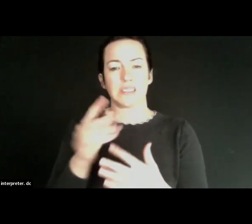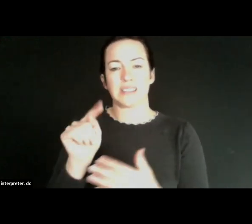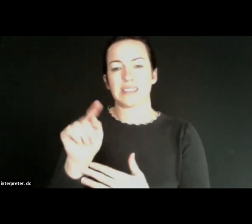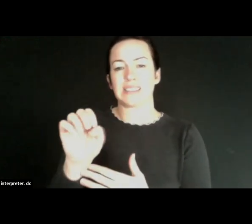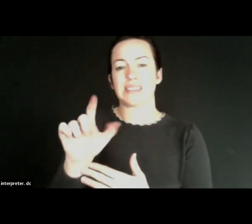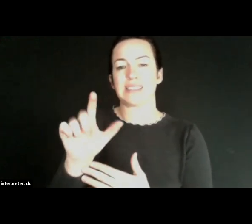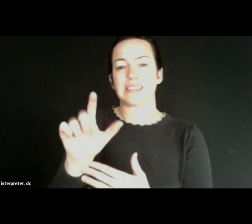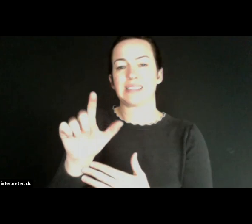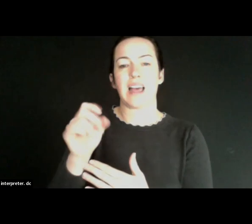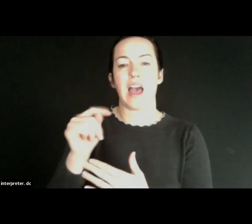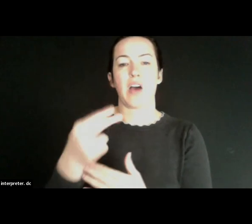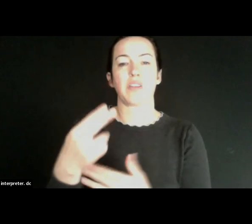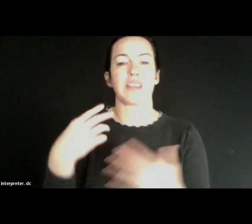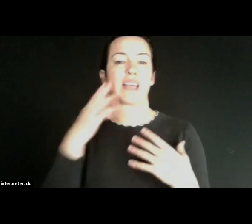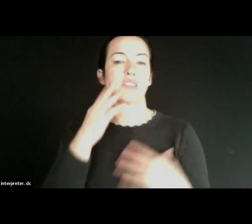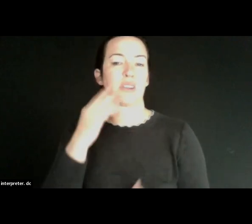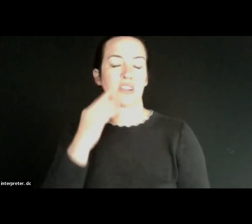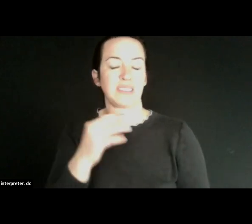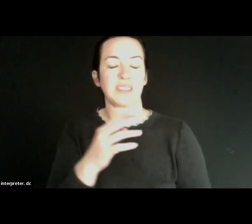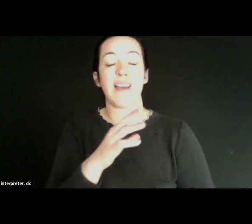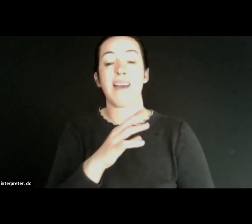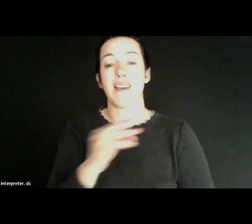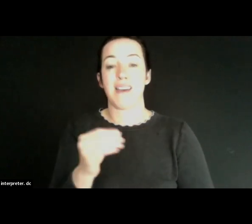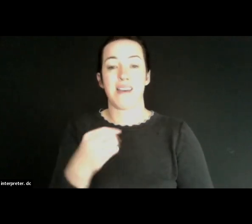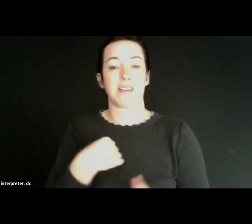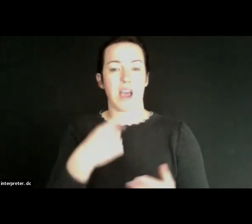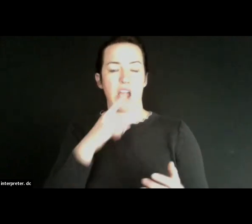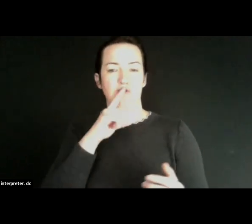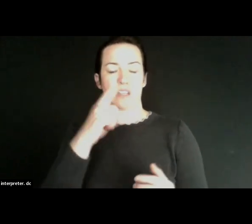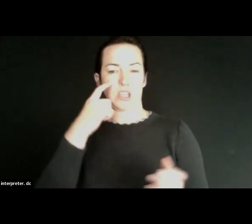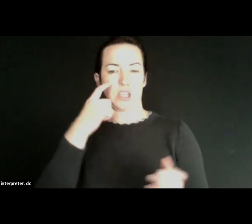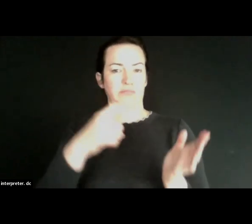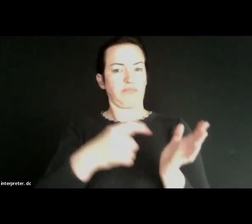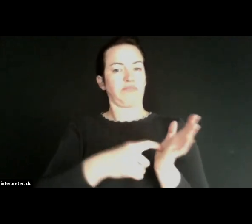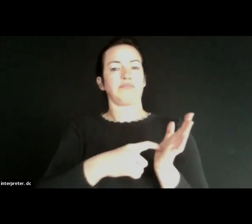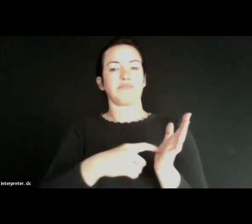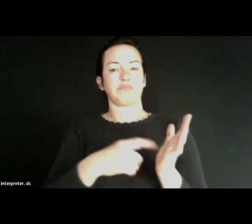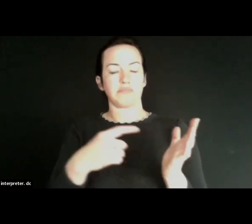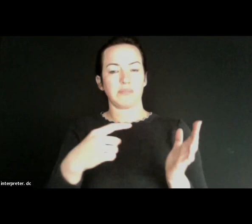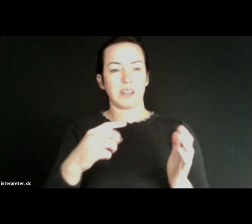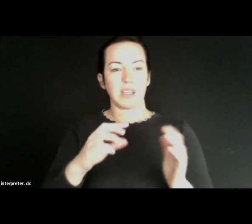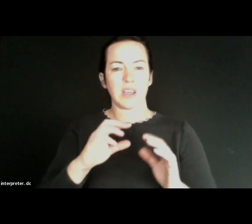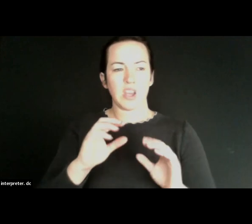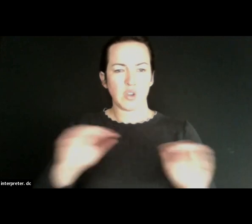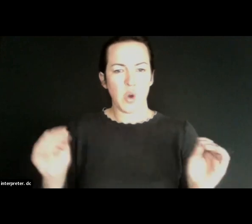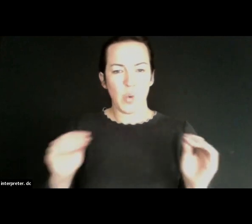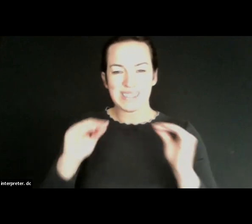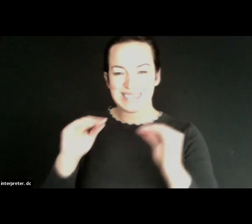experience. And what I really realized with that is that And no one was teaching her that And on